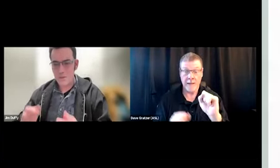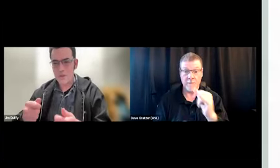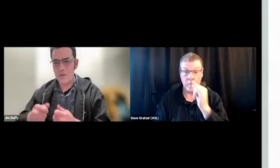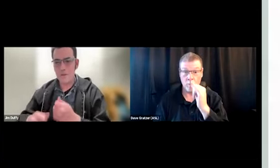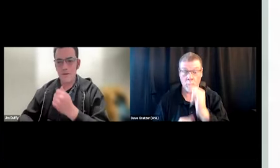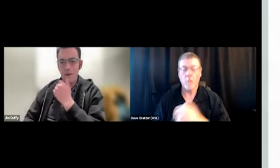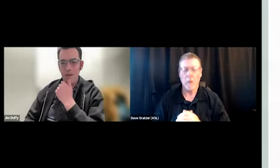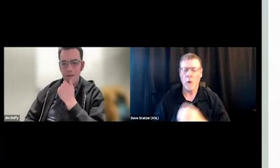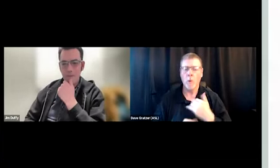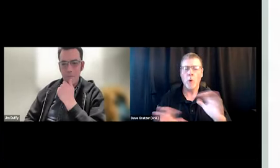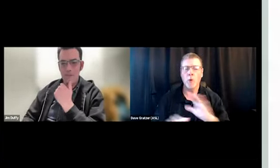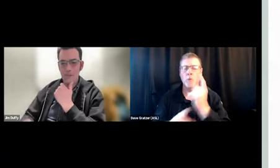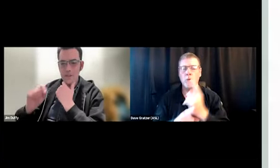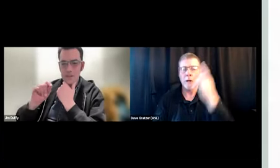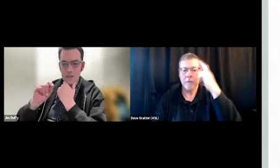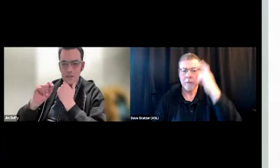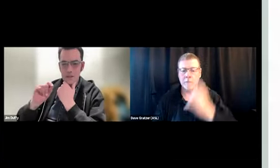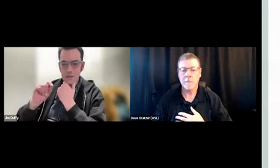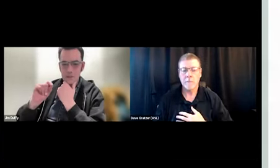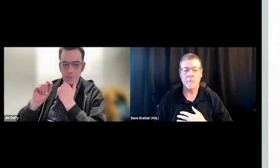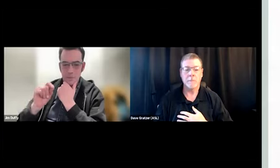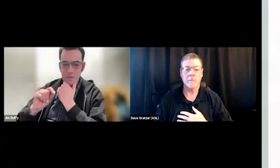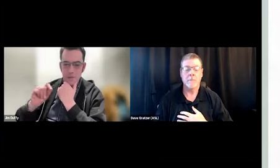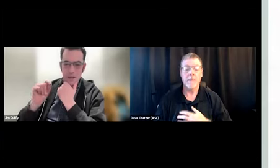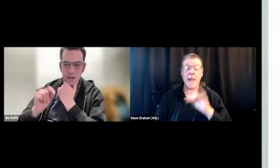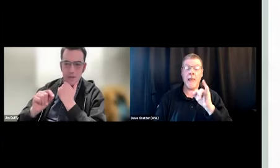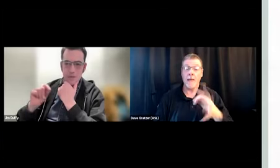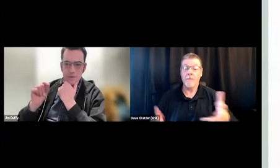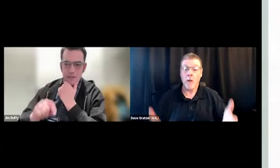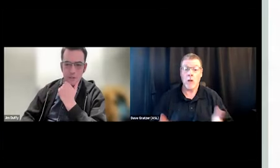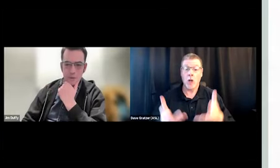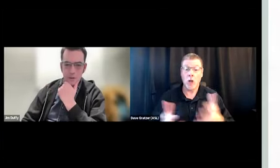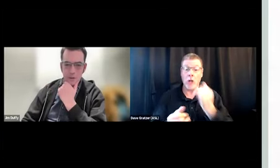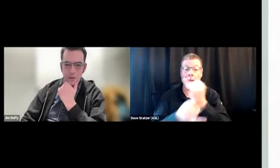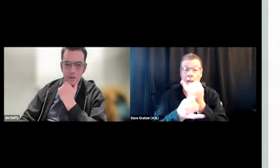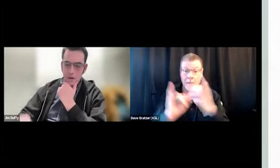we're doing it the right way. If this is to bolster the autonomy of an individual,